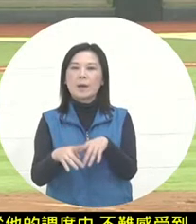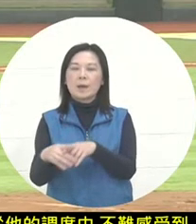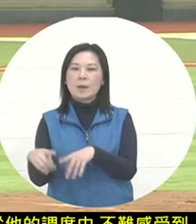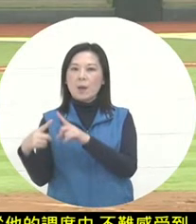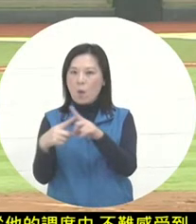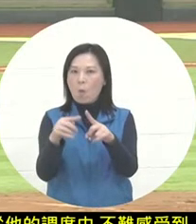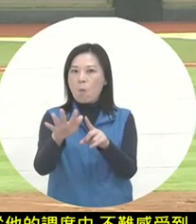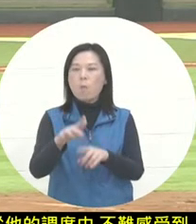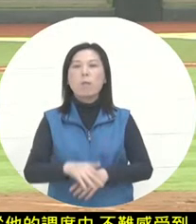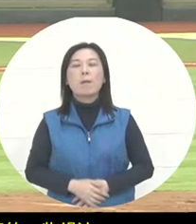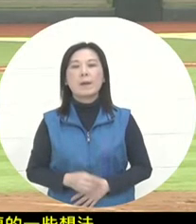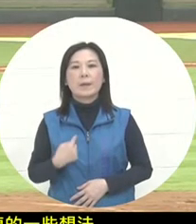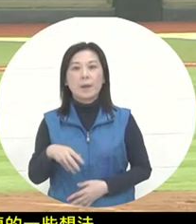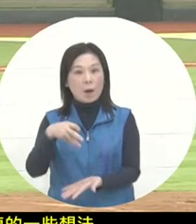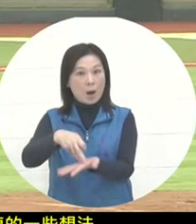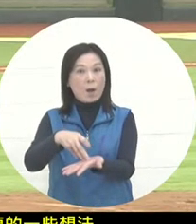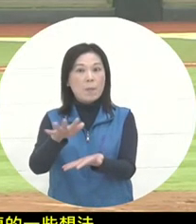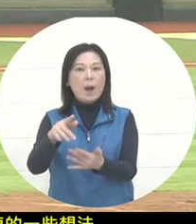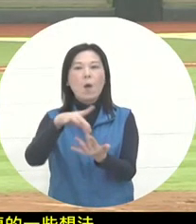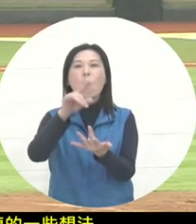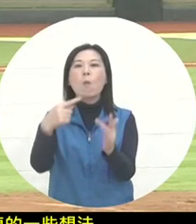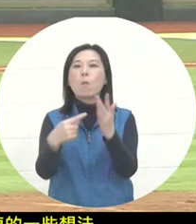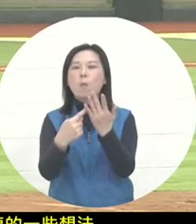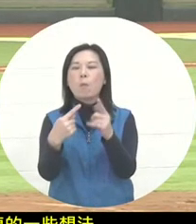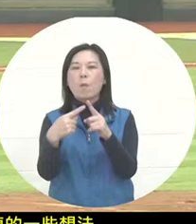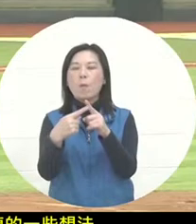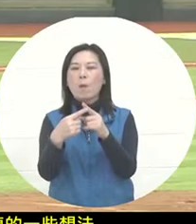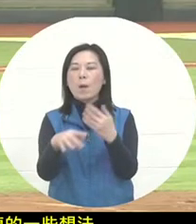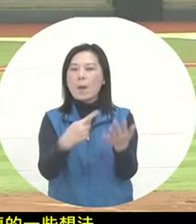so that all registered players can participate in the game.